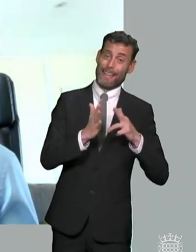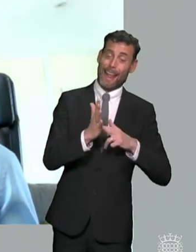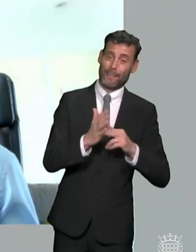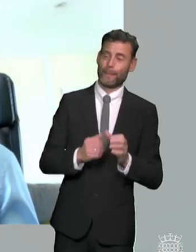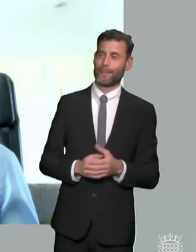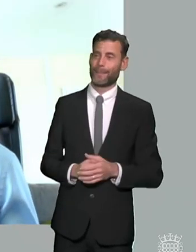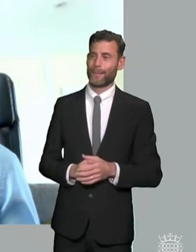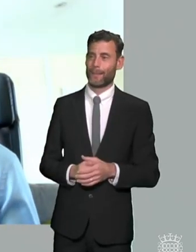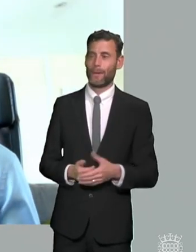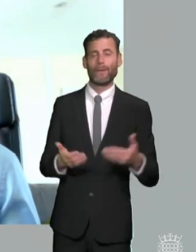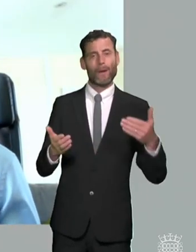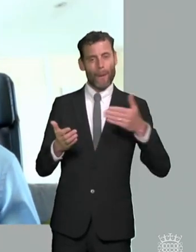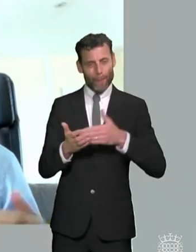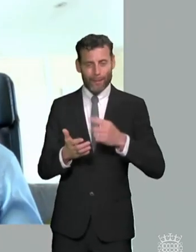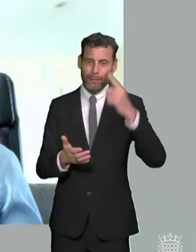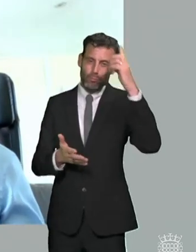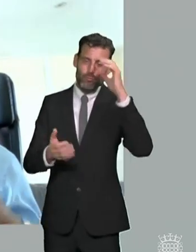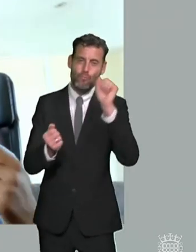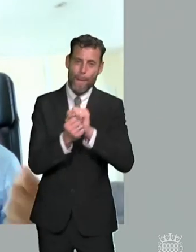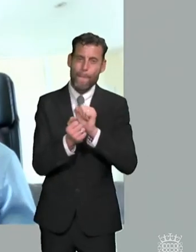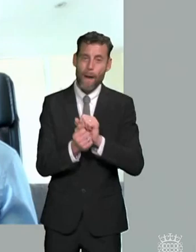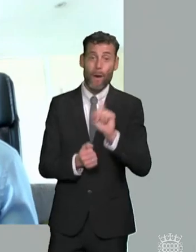when it comes to looked after children and street school moves and you can make exactly